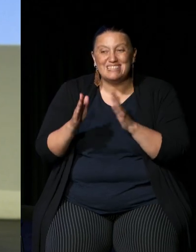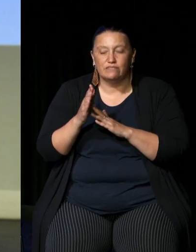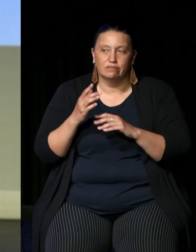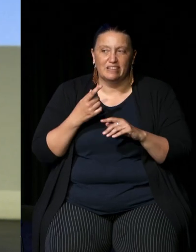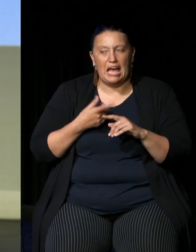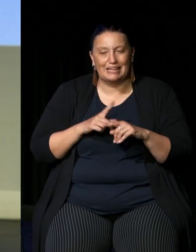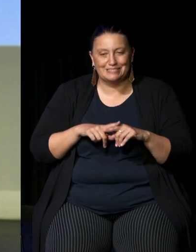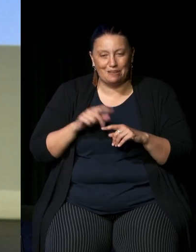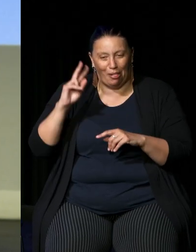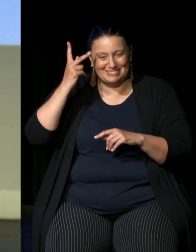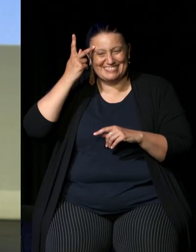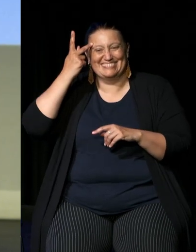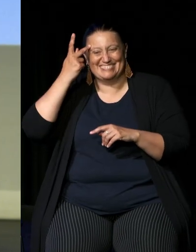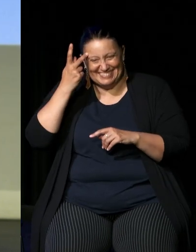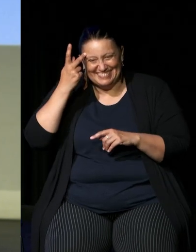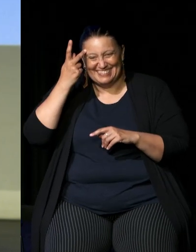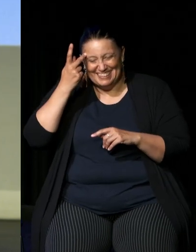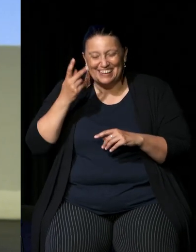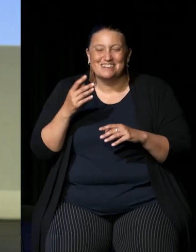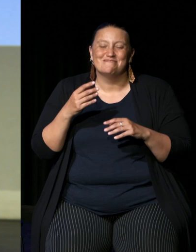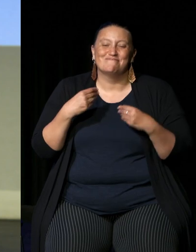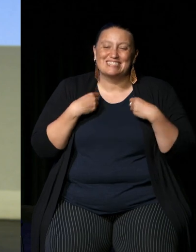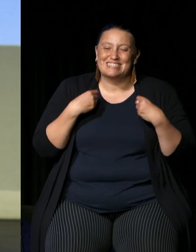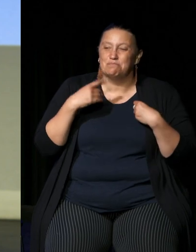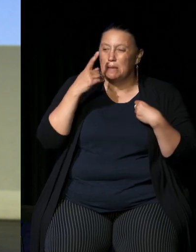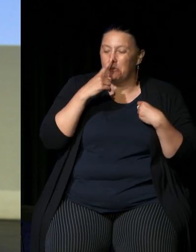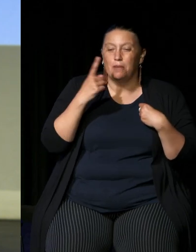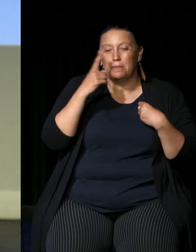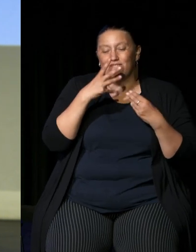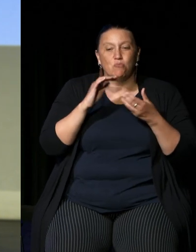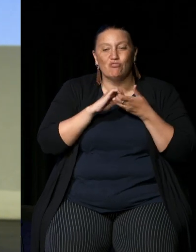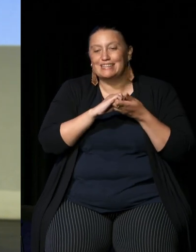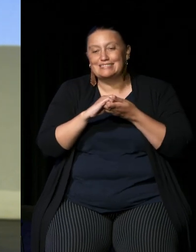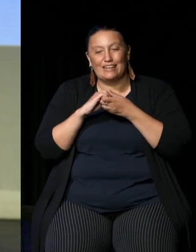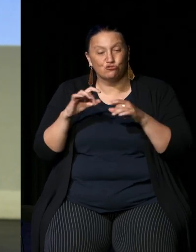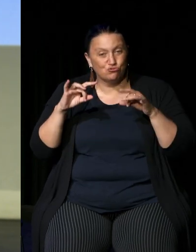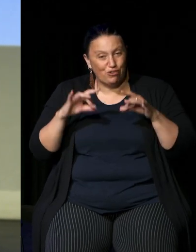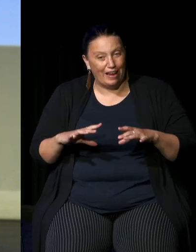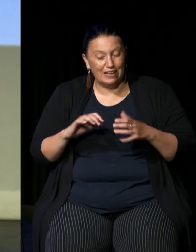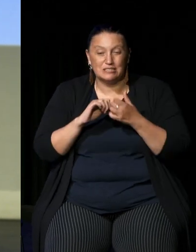um business people um people from reconciliation Australia sporting Executives a whole range of